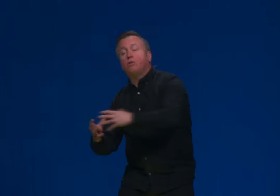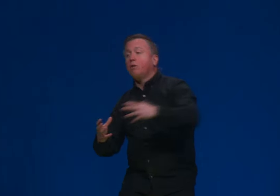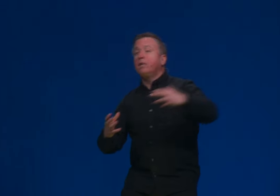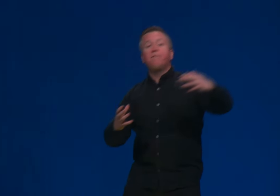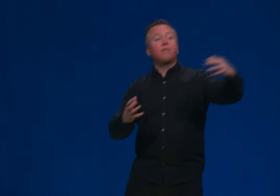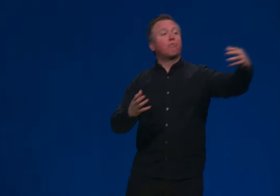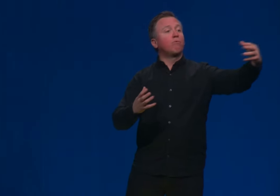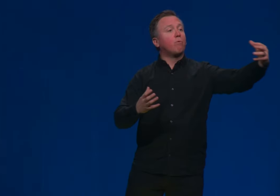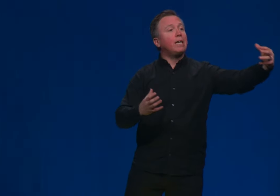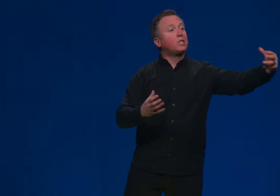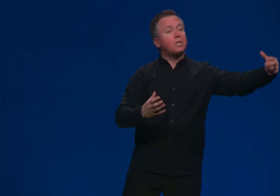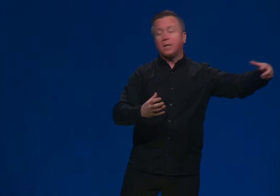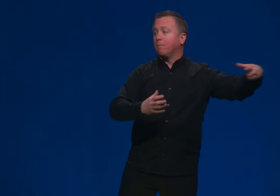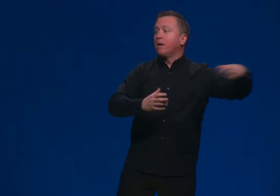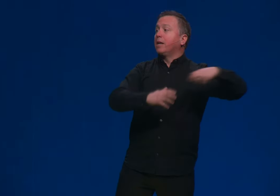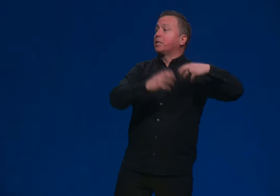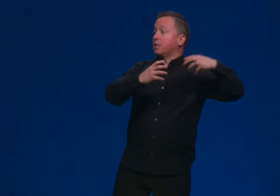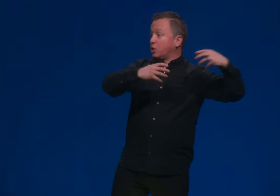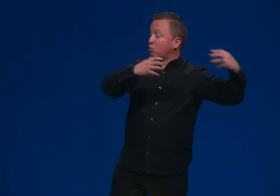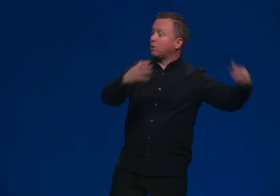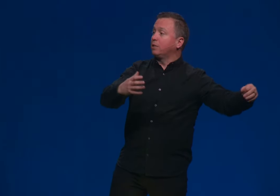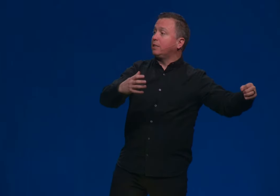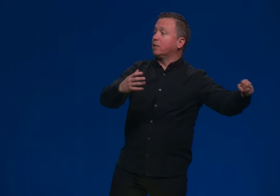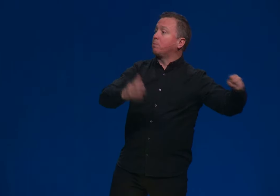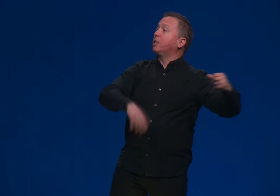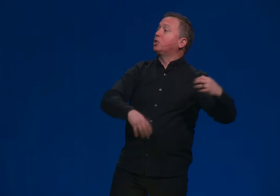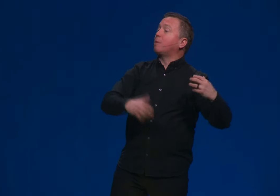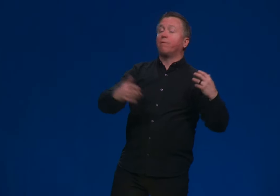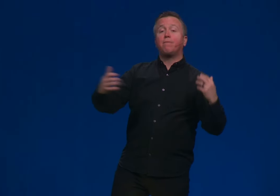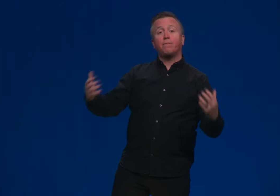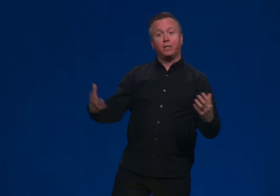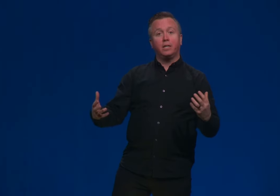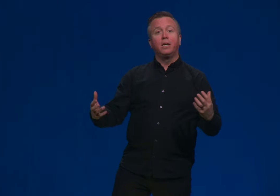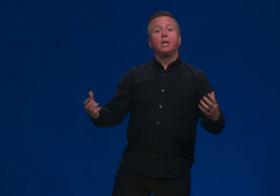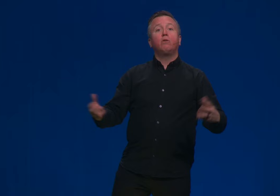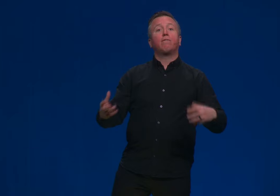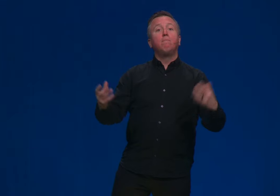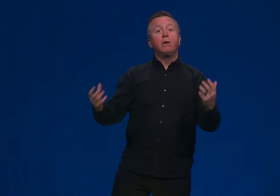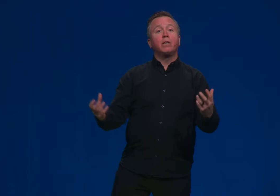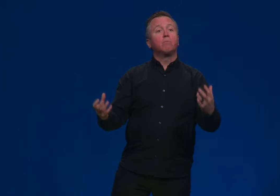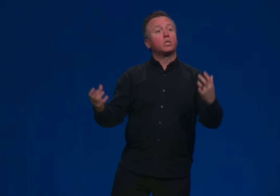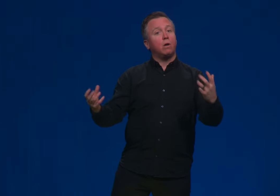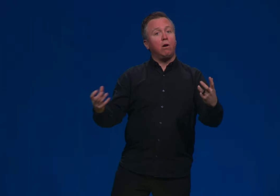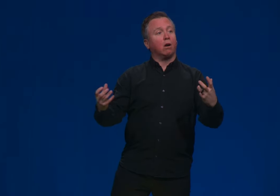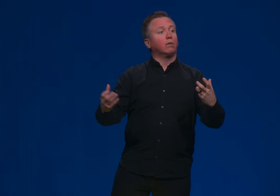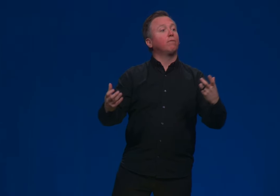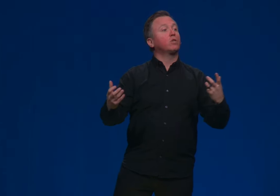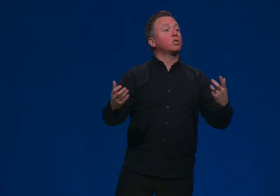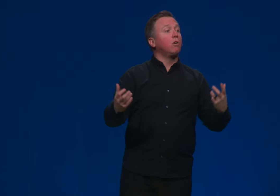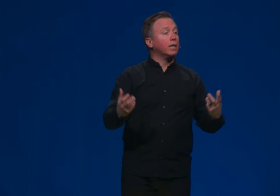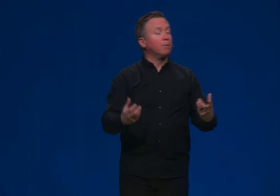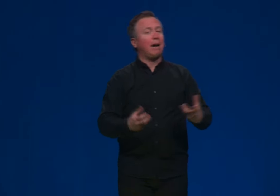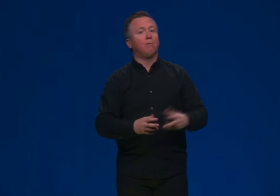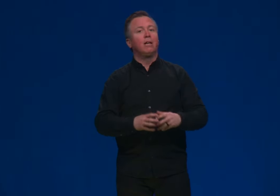are delivered through the Red Sea and it's the historical details. But then in chapter 15 you have Miriam Song, the first song in the Bible,